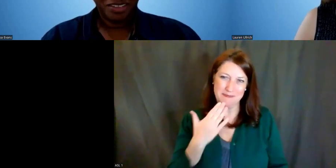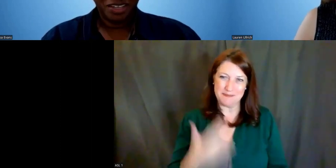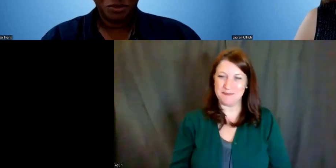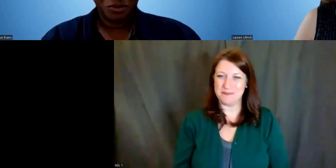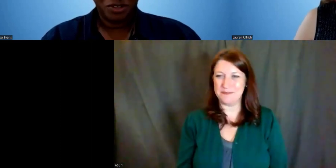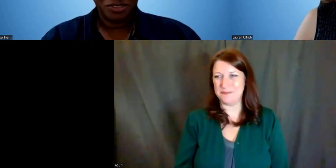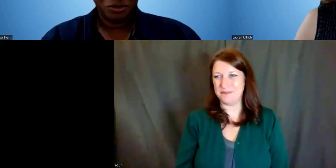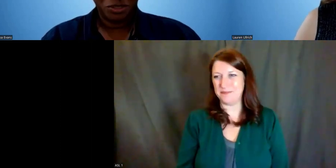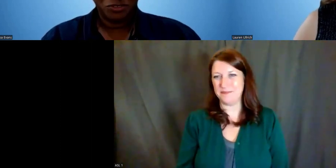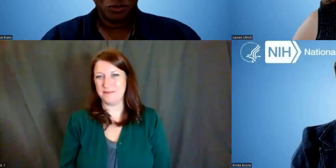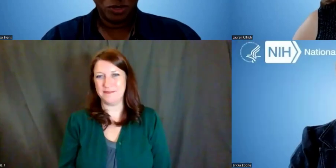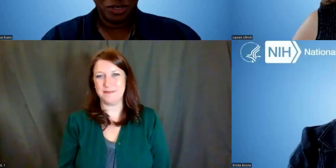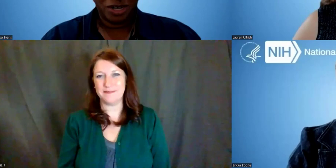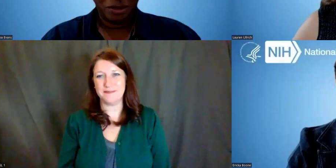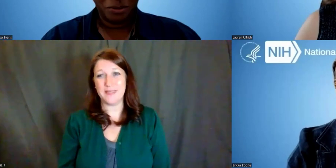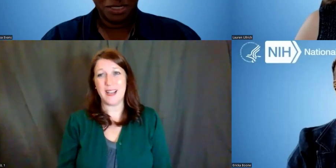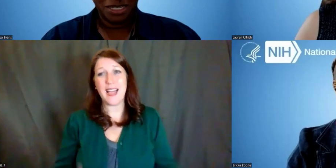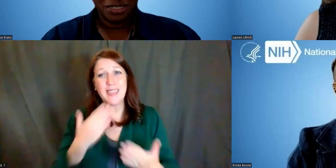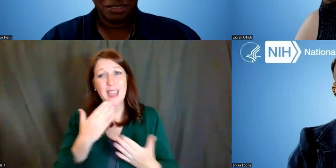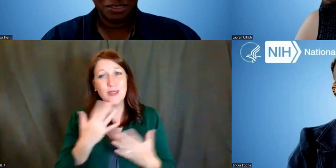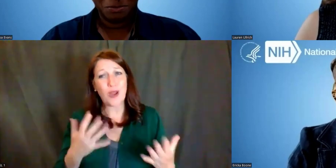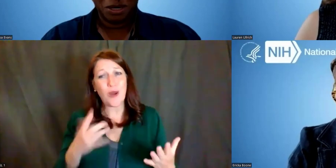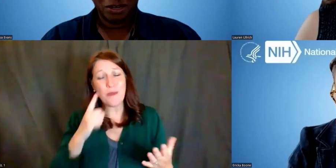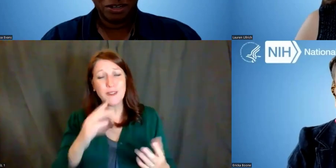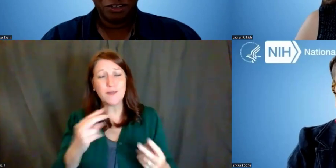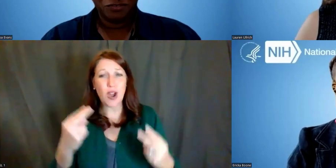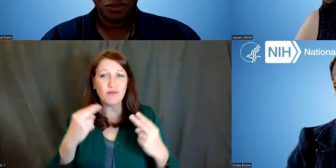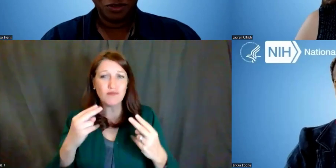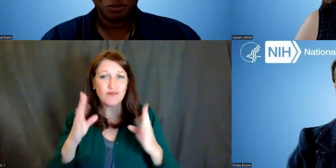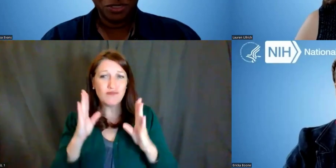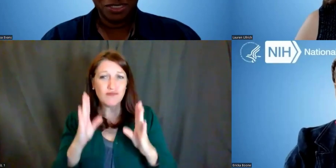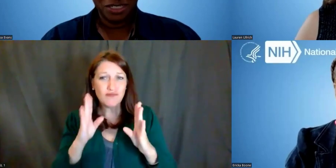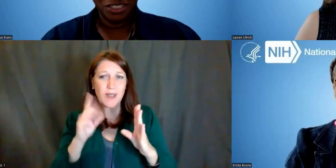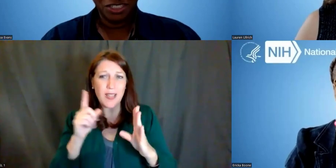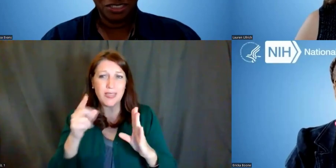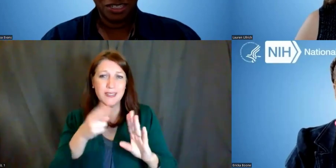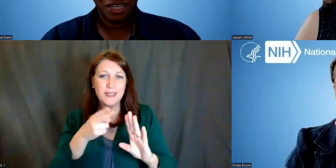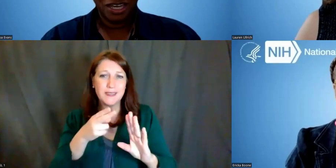Lisa Evans: Thank you all so much for attending this part of the presentation,